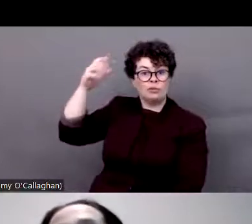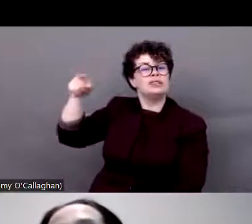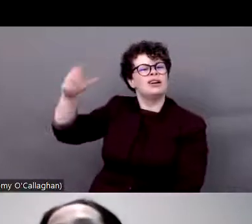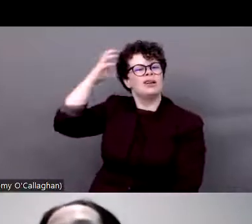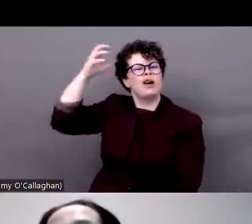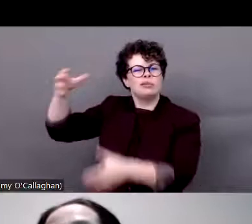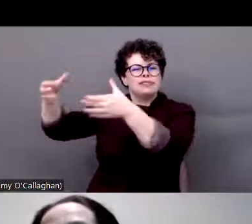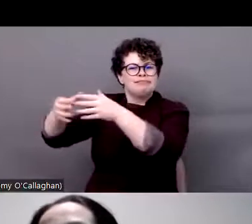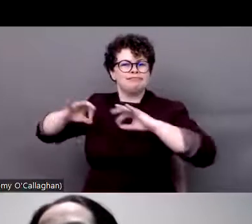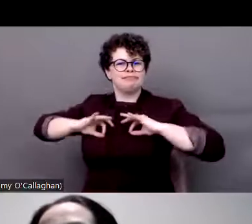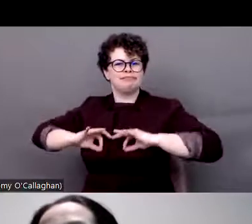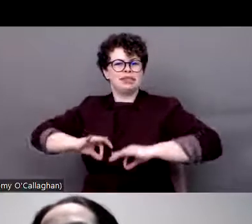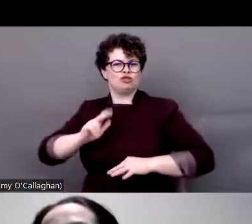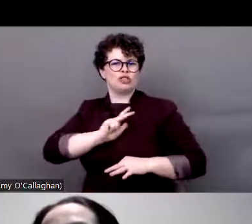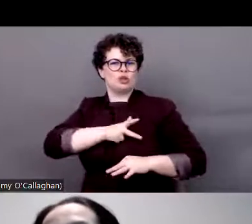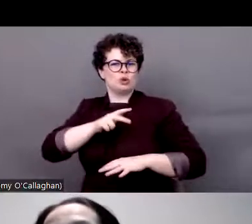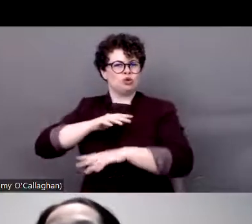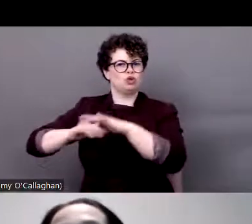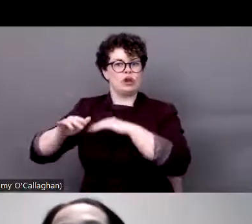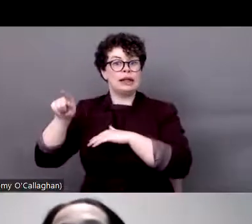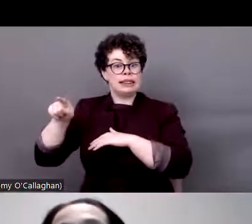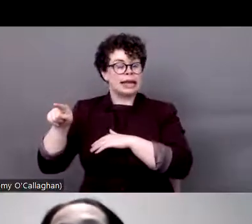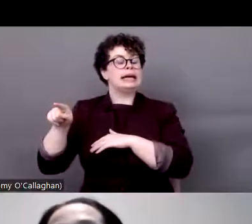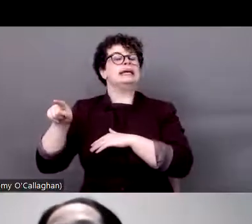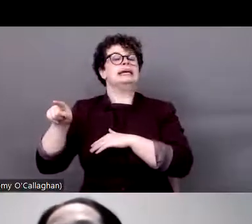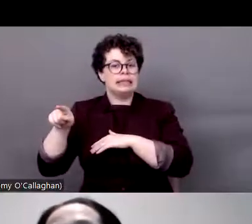Ukraine to include profession